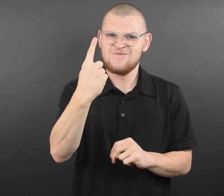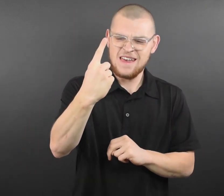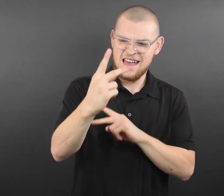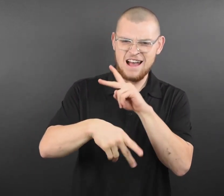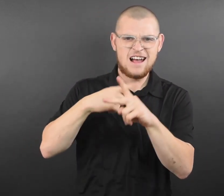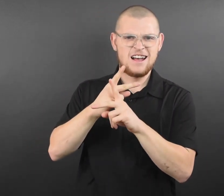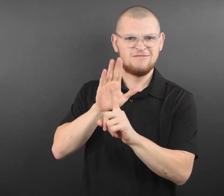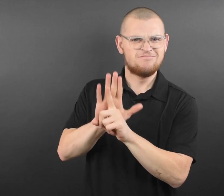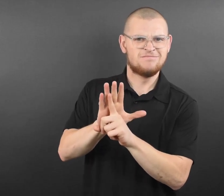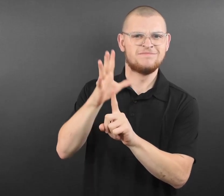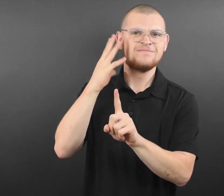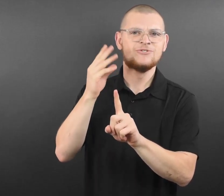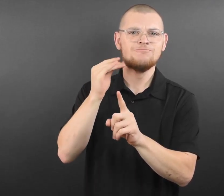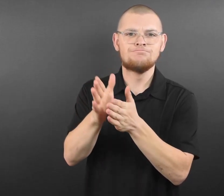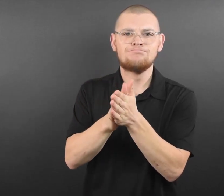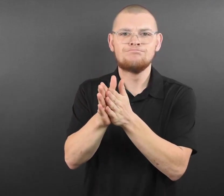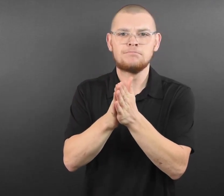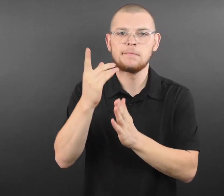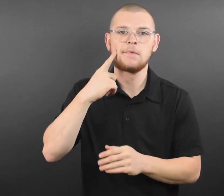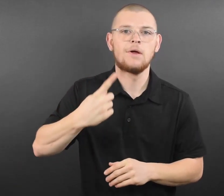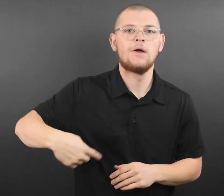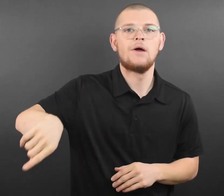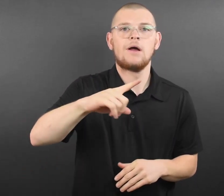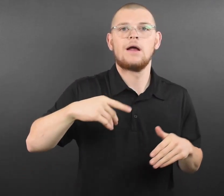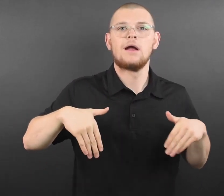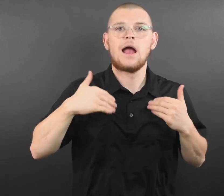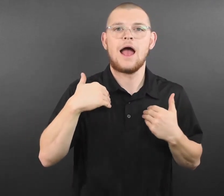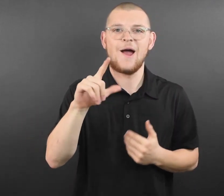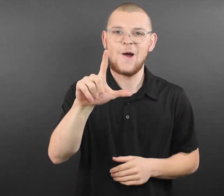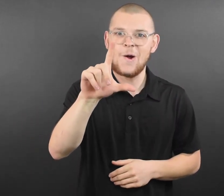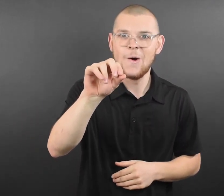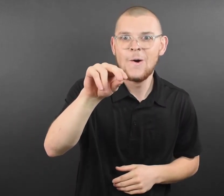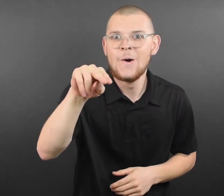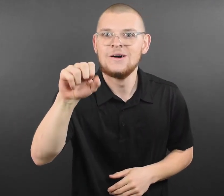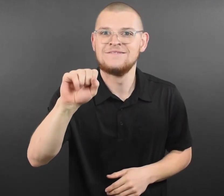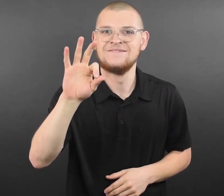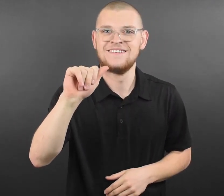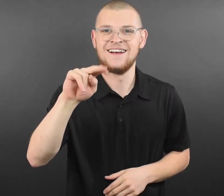important step that can be taken to prevent the spread of COVID-19